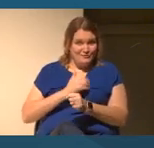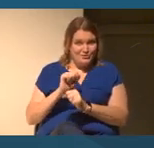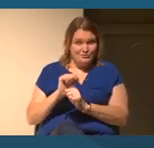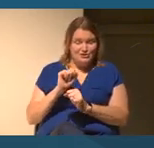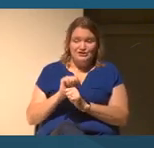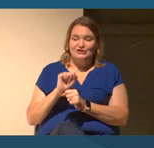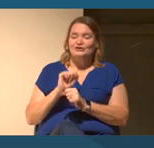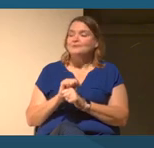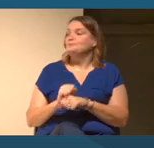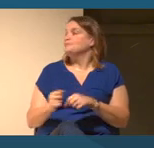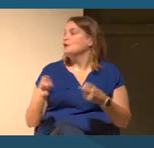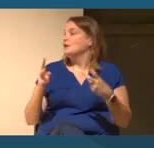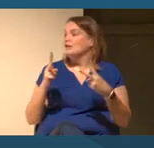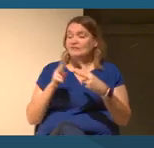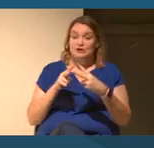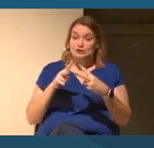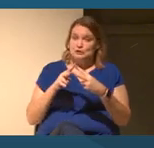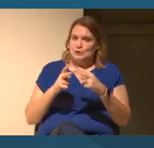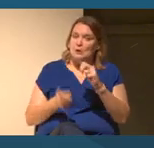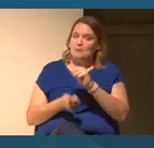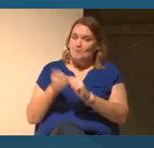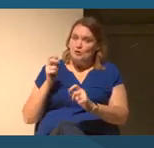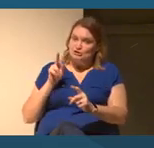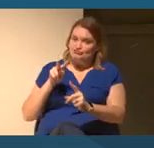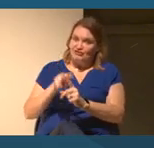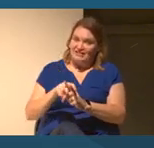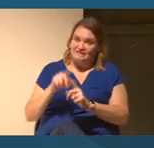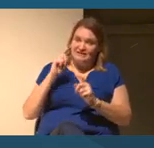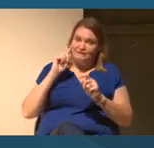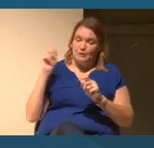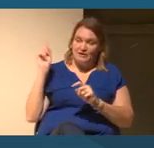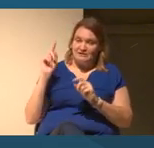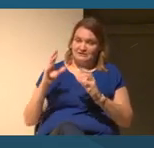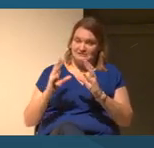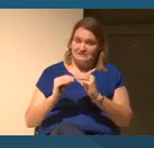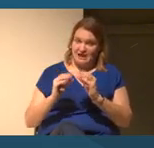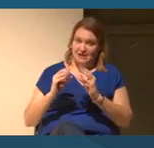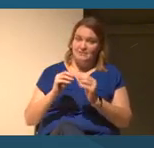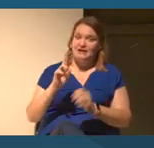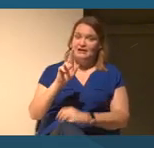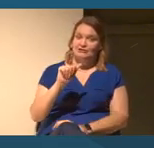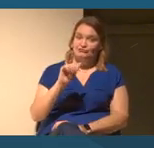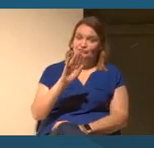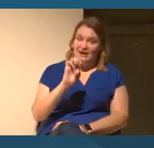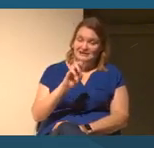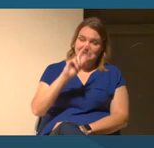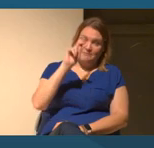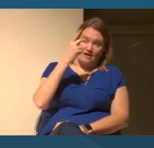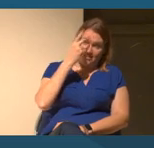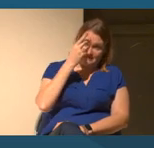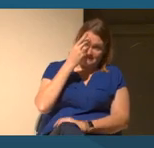These two most relevant ones we felt for the summit, race, policy and ethics we will show first and then race beyond the United States.